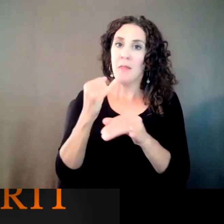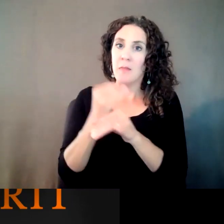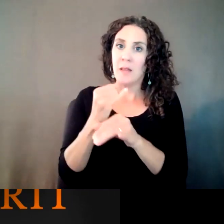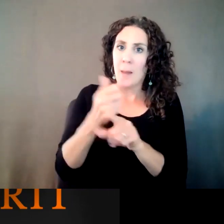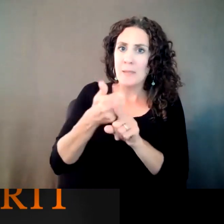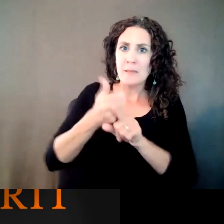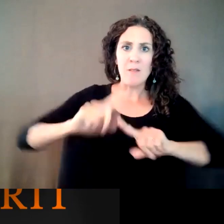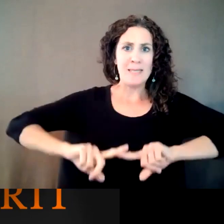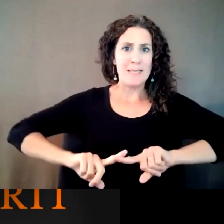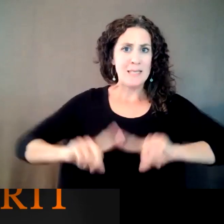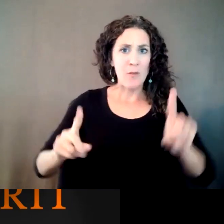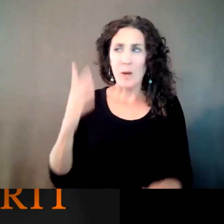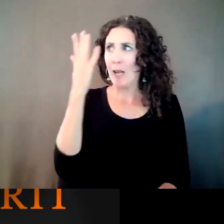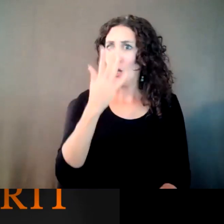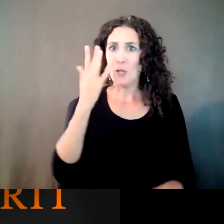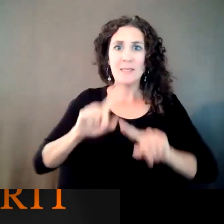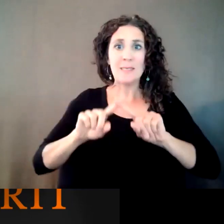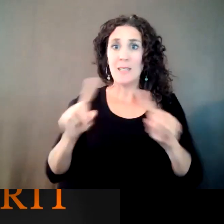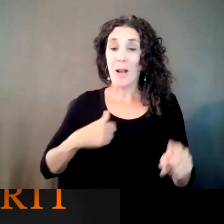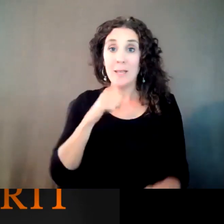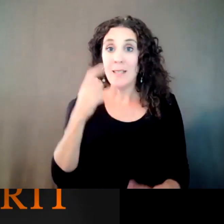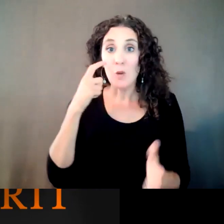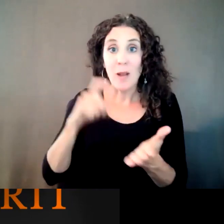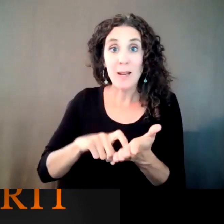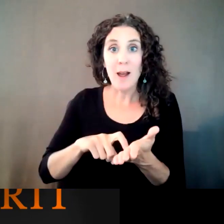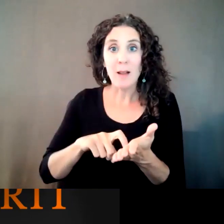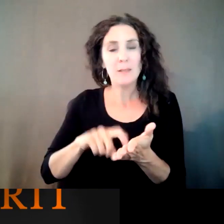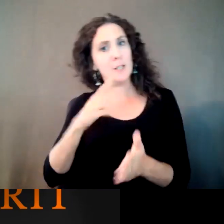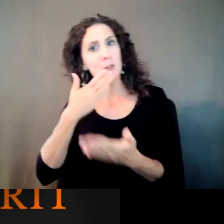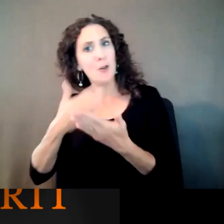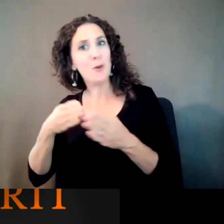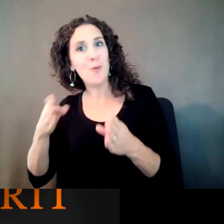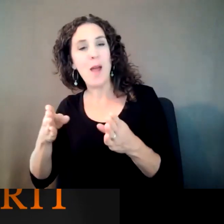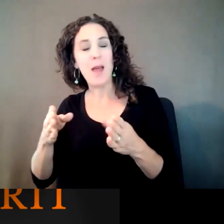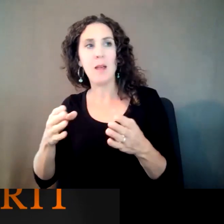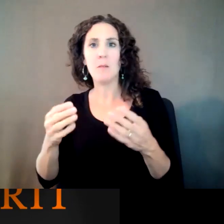In good ways. Yeah, they have really added to campus. And